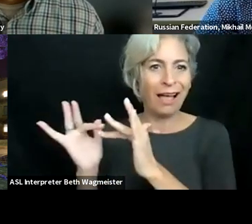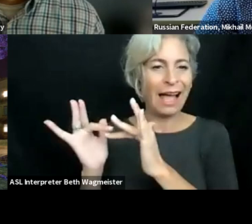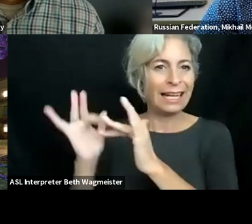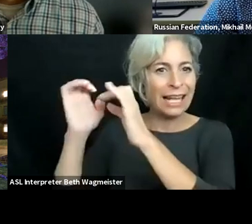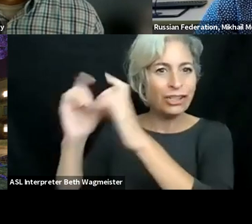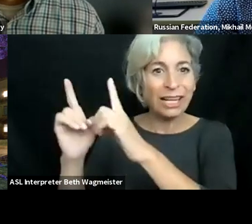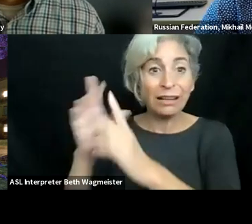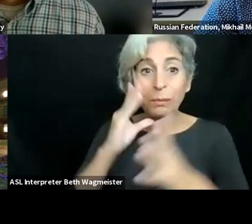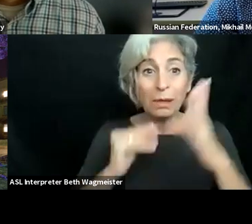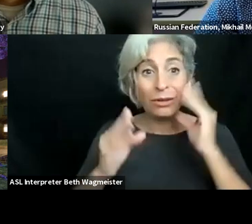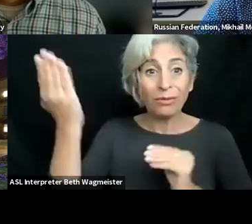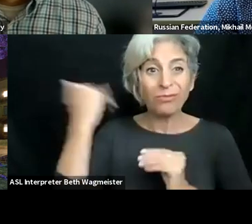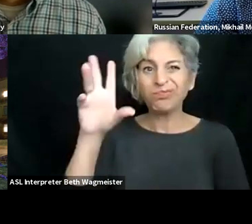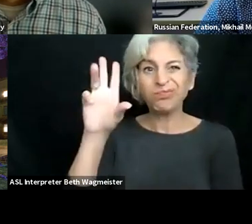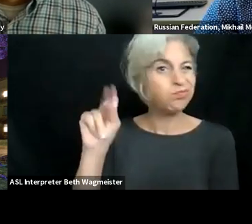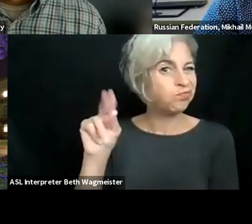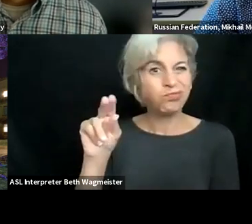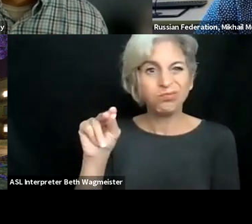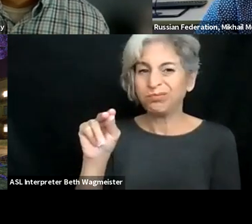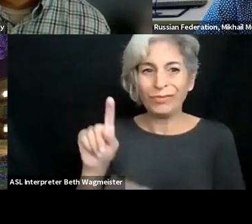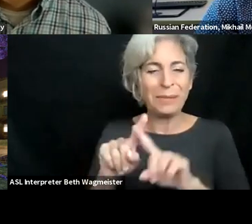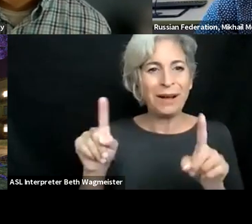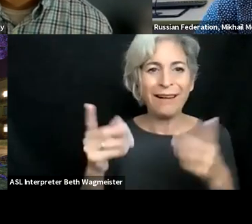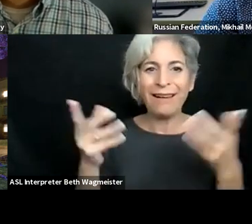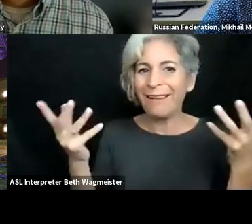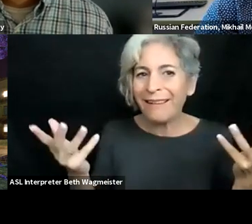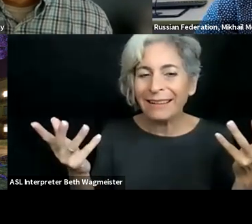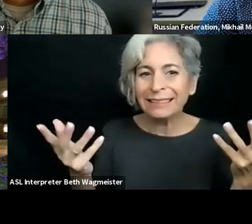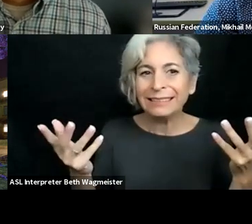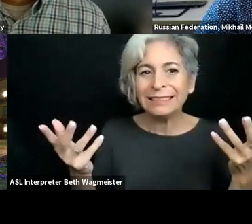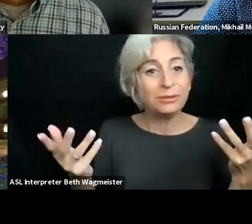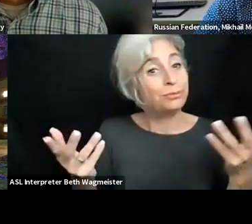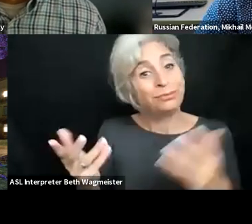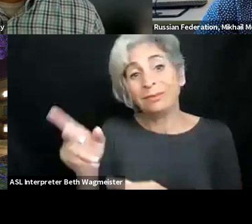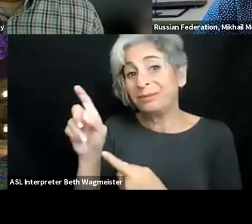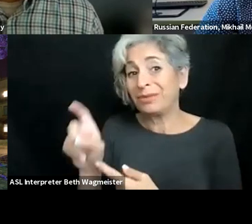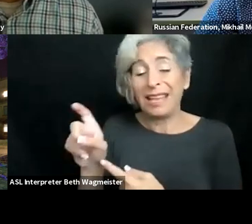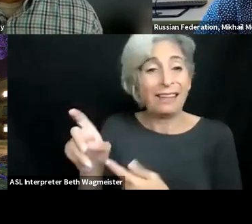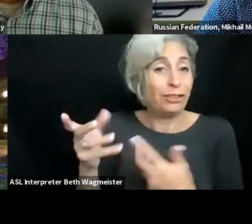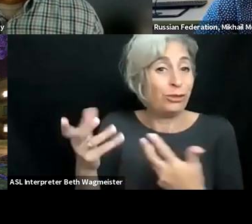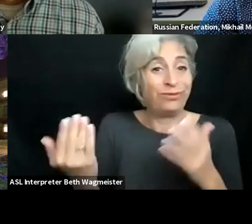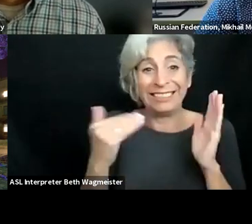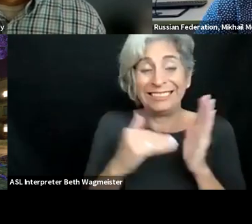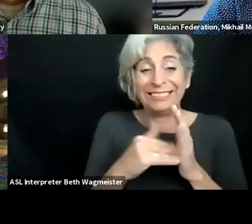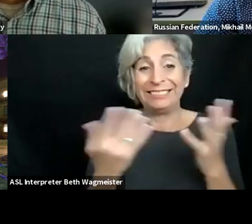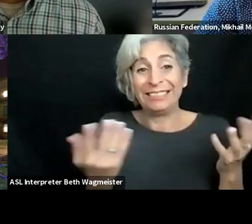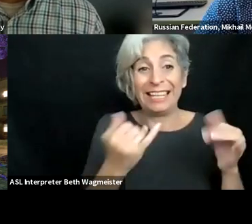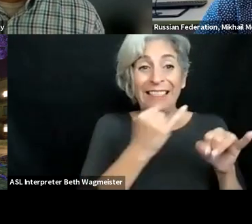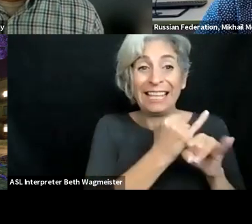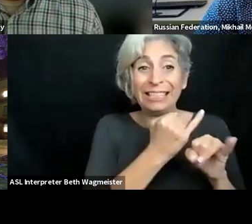that do voice their concerns, their challenges in terms of moving online, something they've not done before.